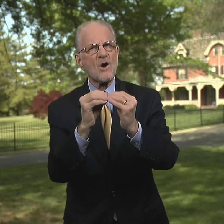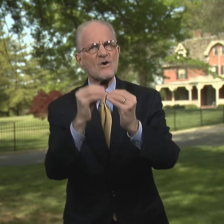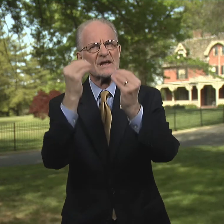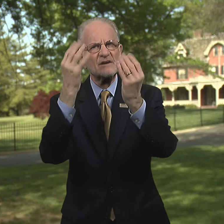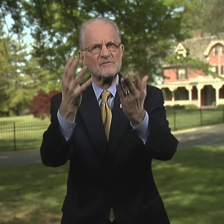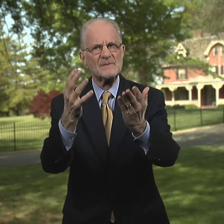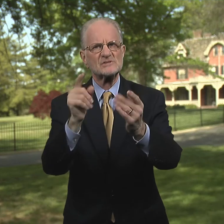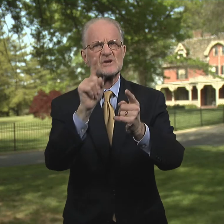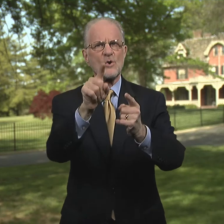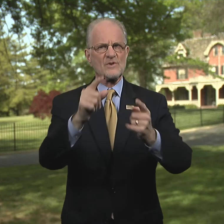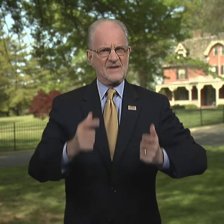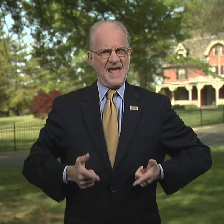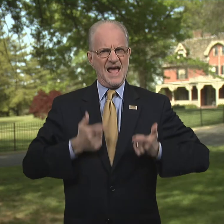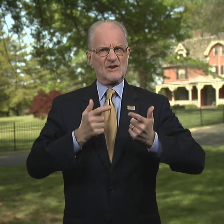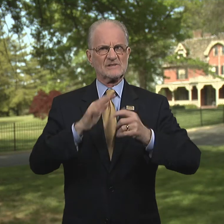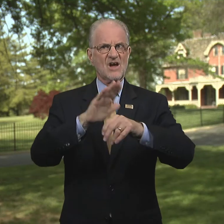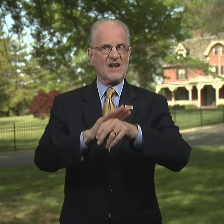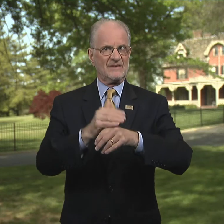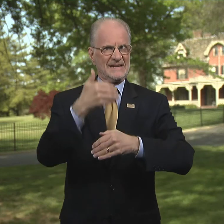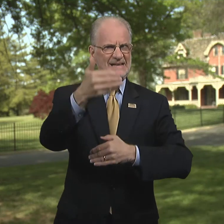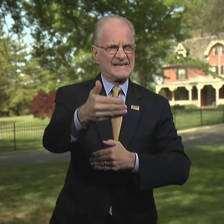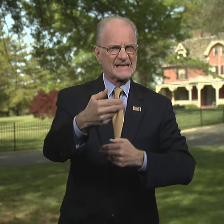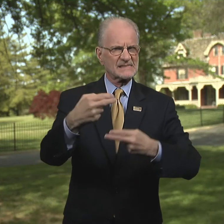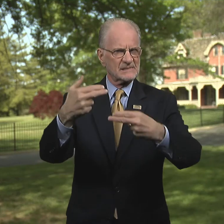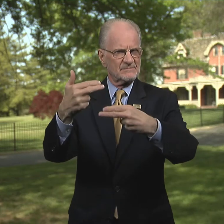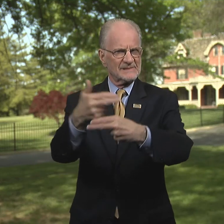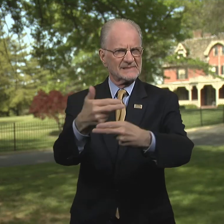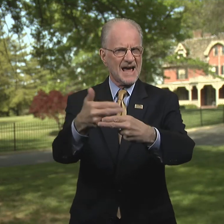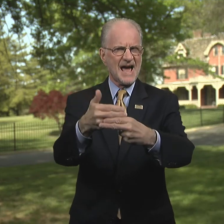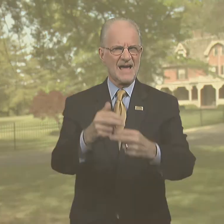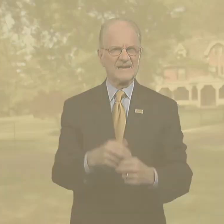For more information, go to the address on the next slide.